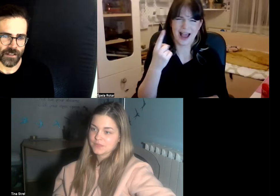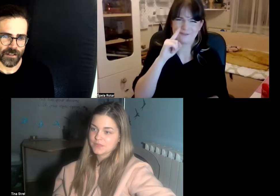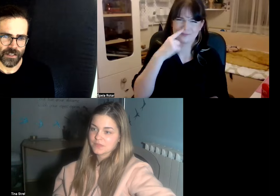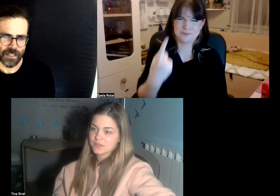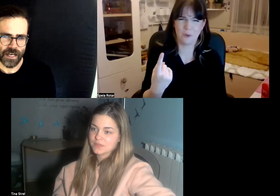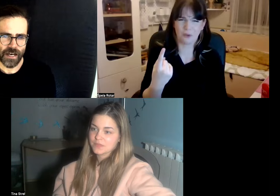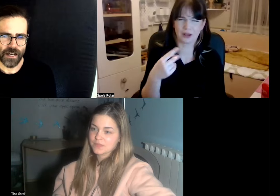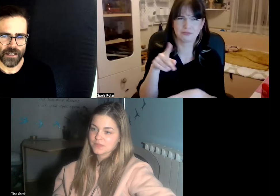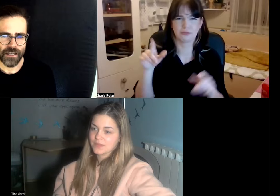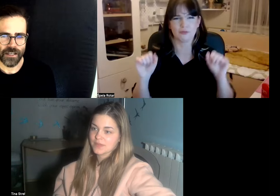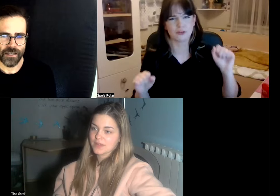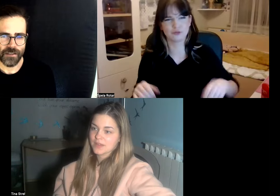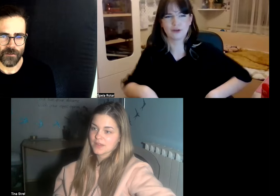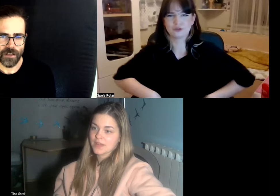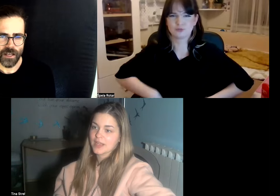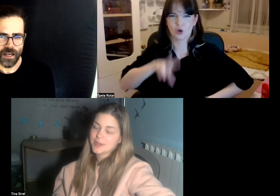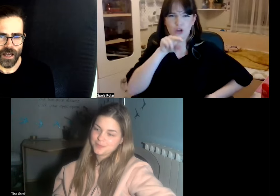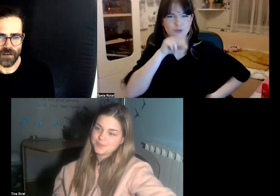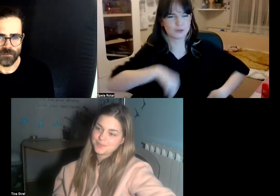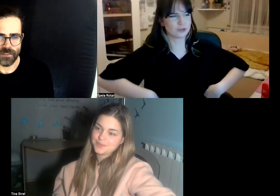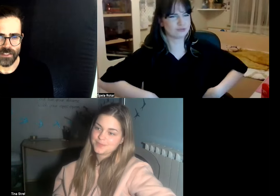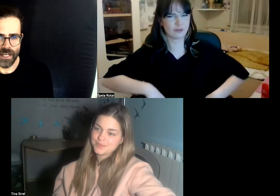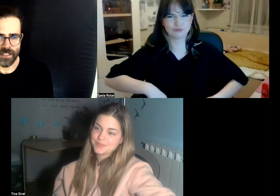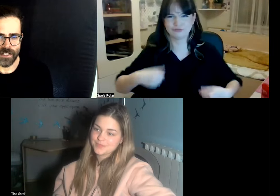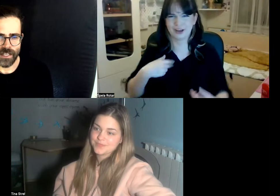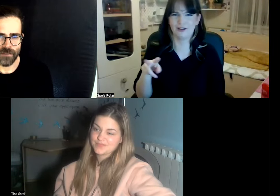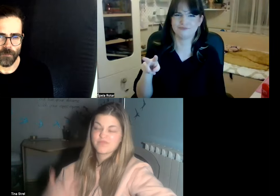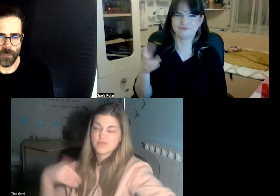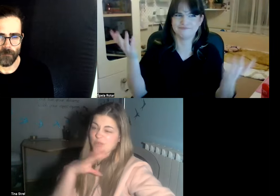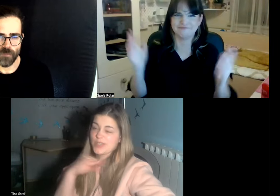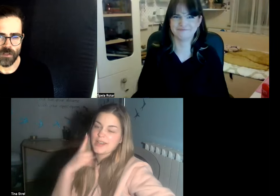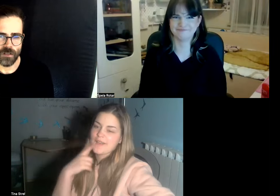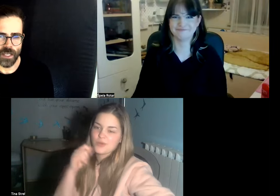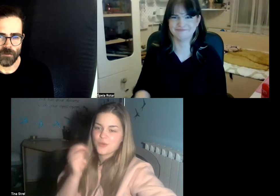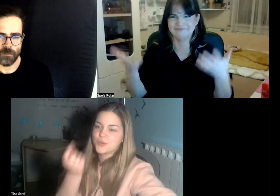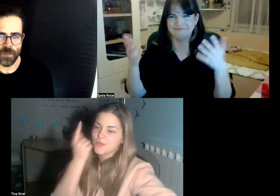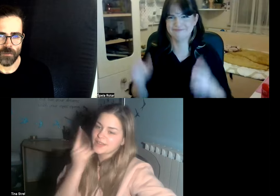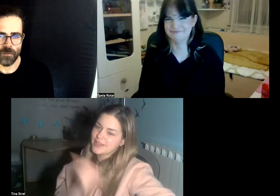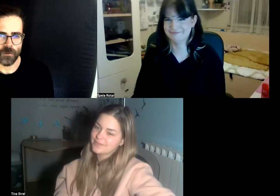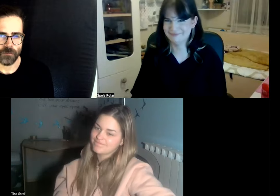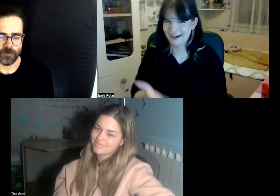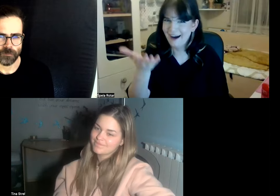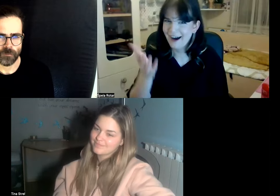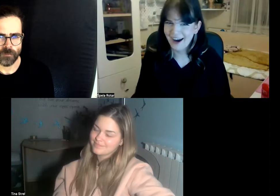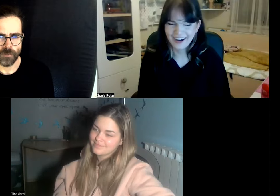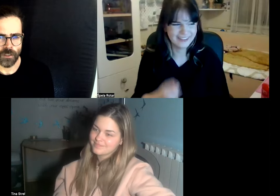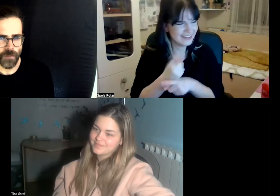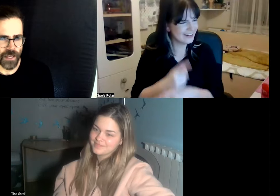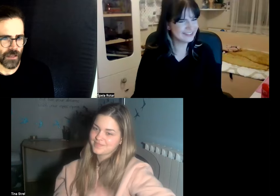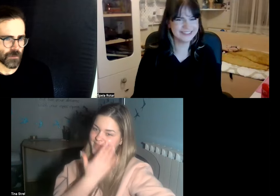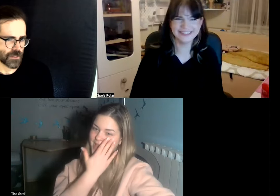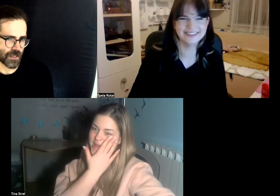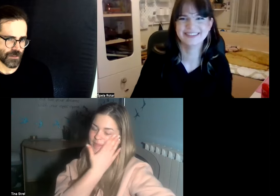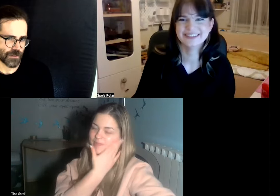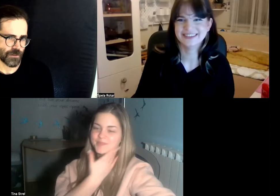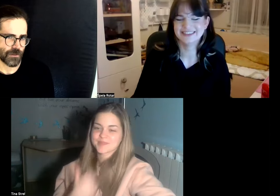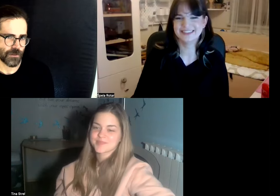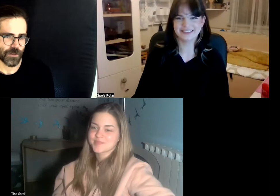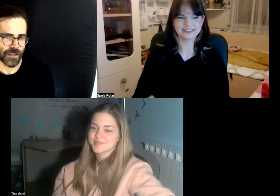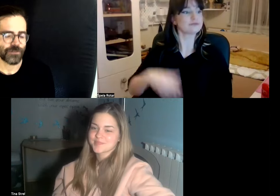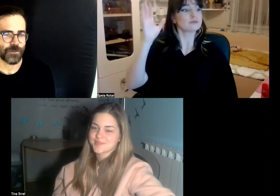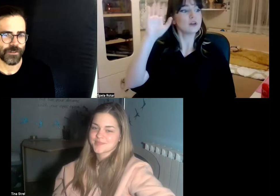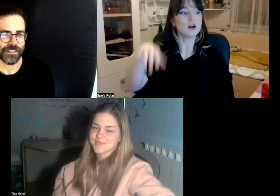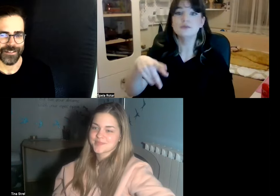I have a sense that the hearing people do not pay that much attention to you that's true